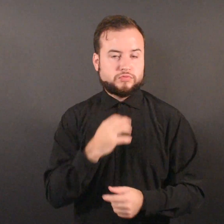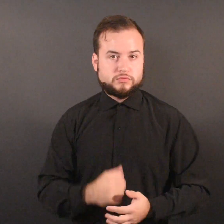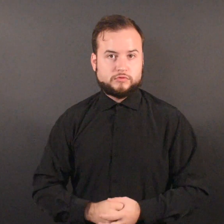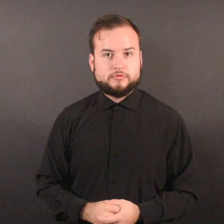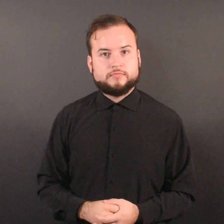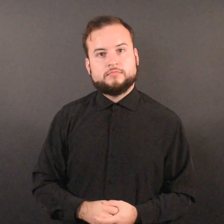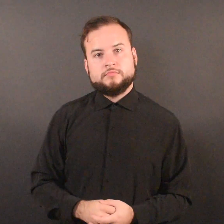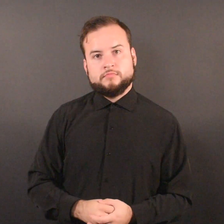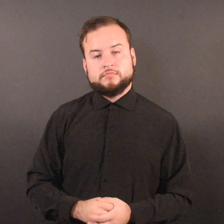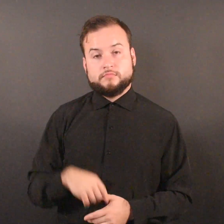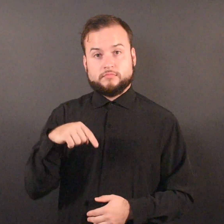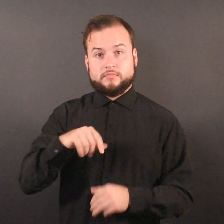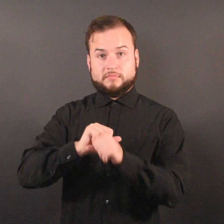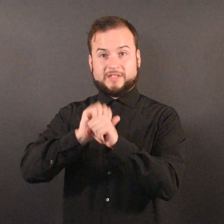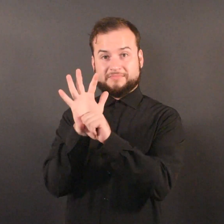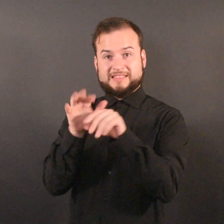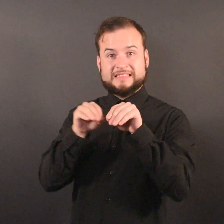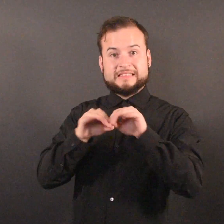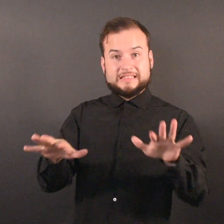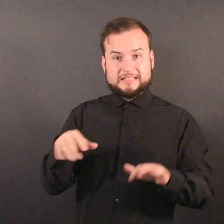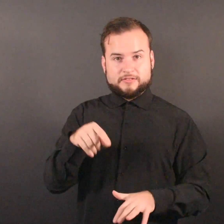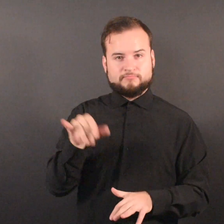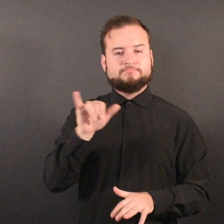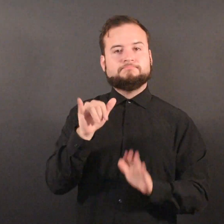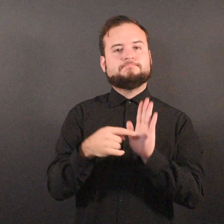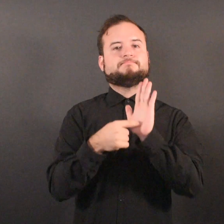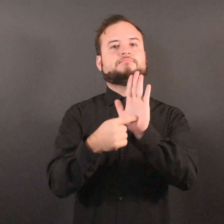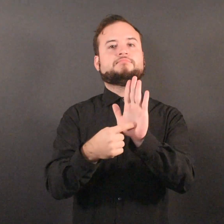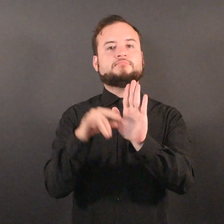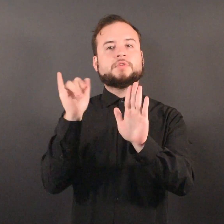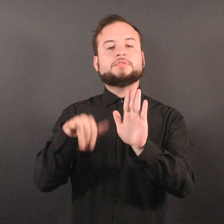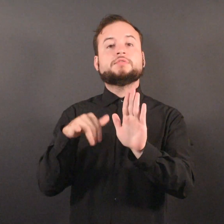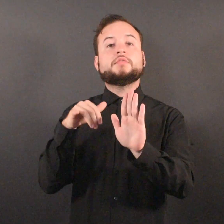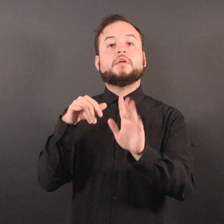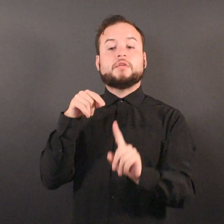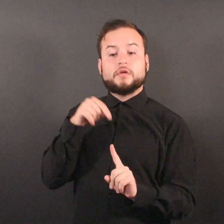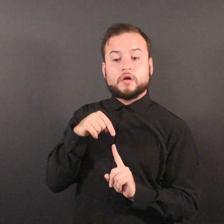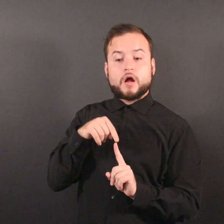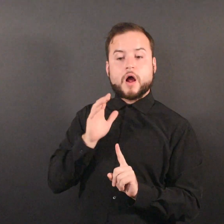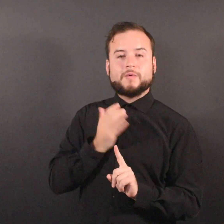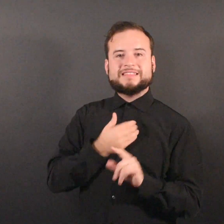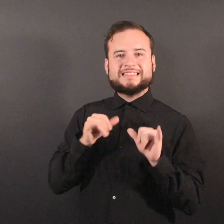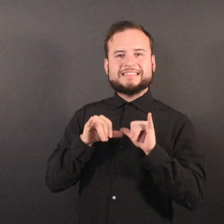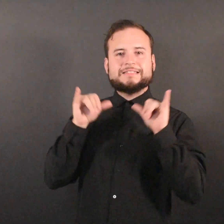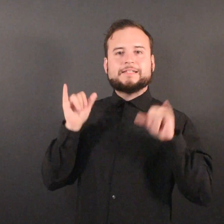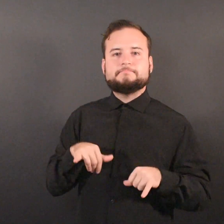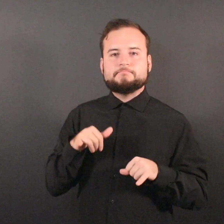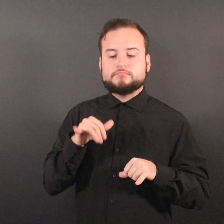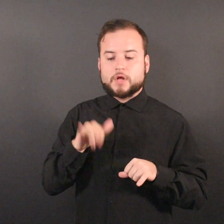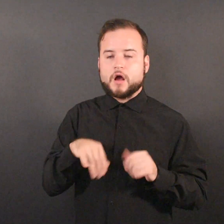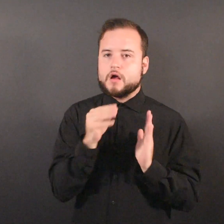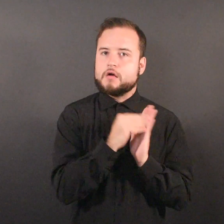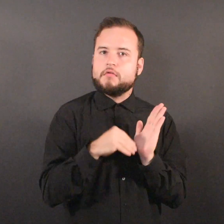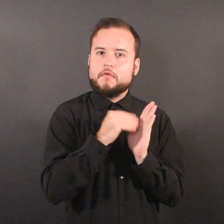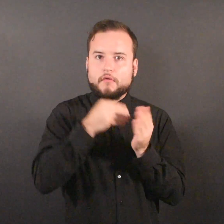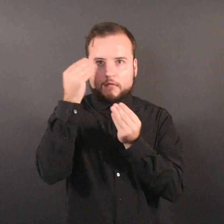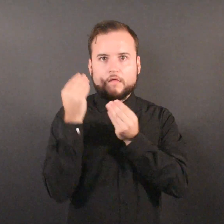“The pandemic also showed the value of our adverse health events reporting system.